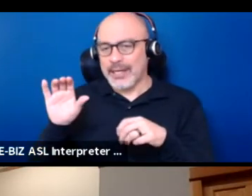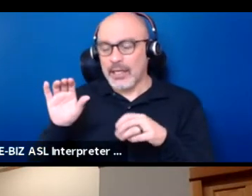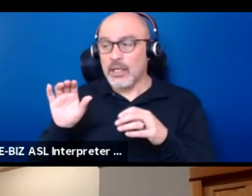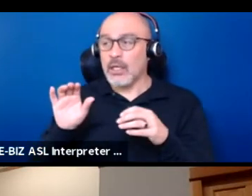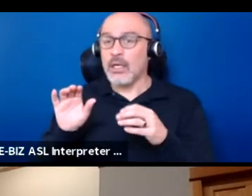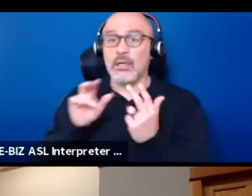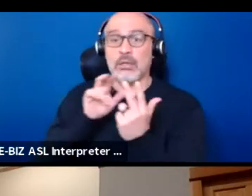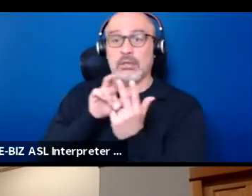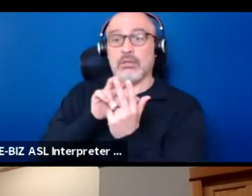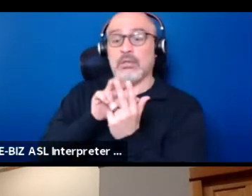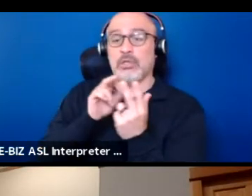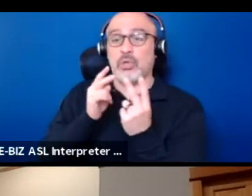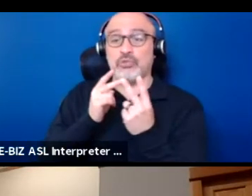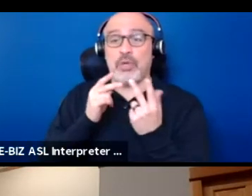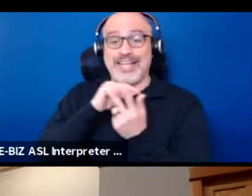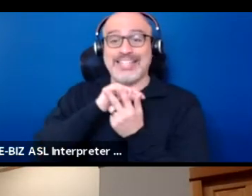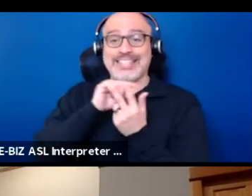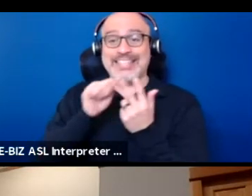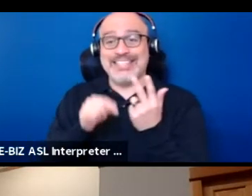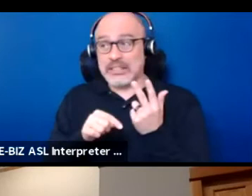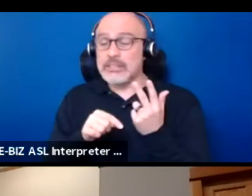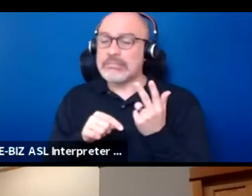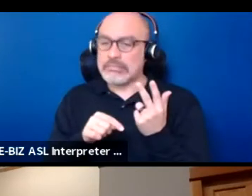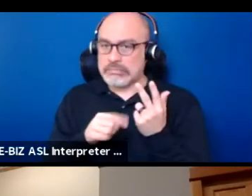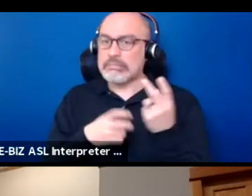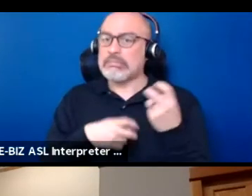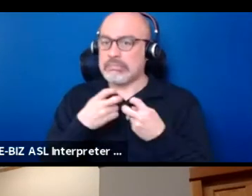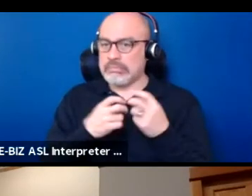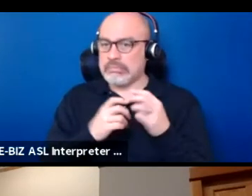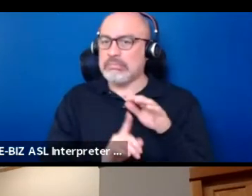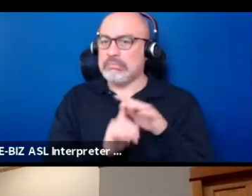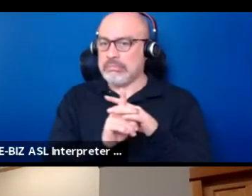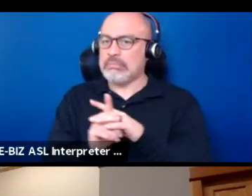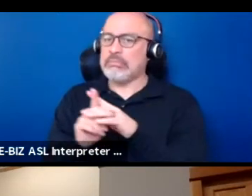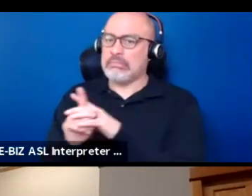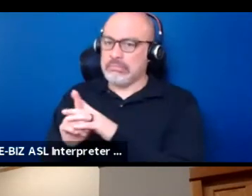there is an issue that is unsettling